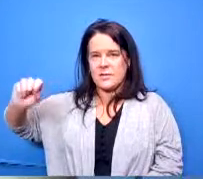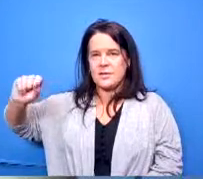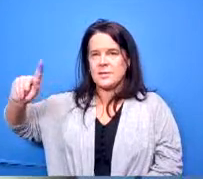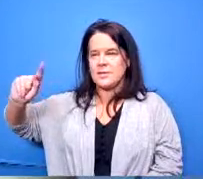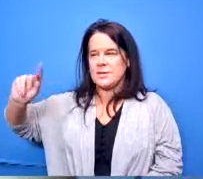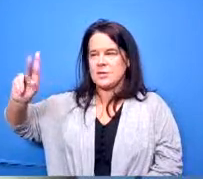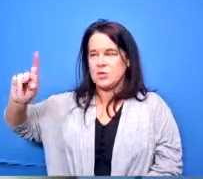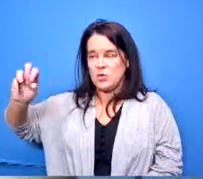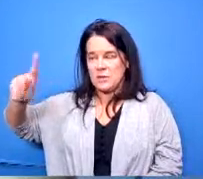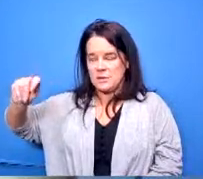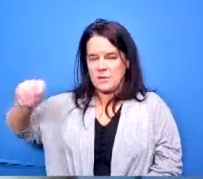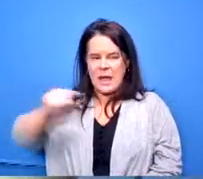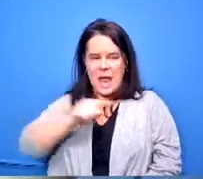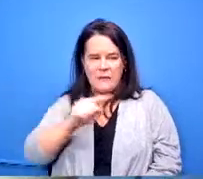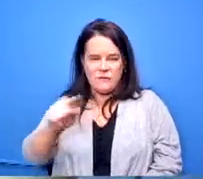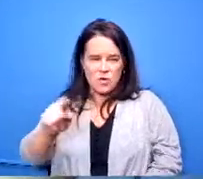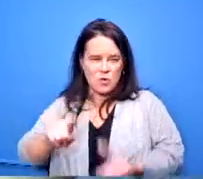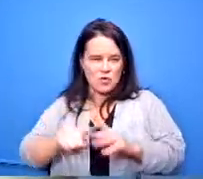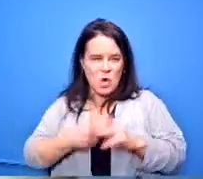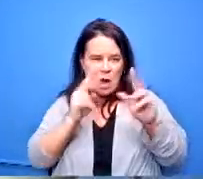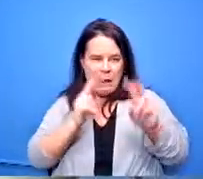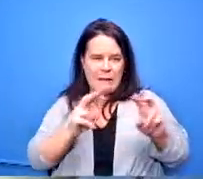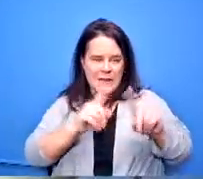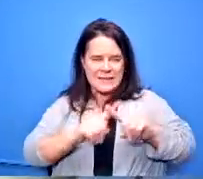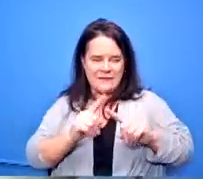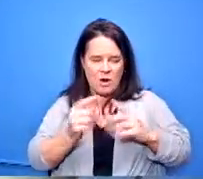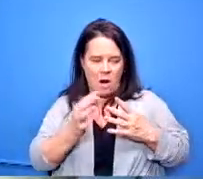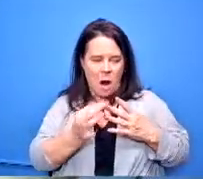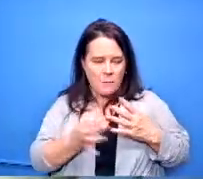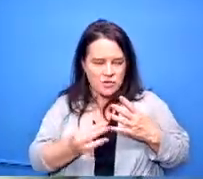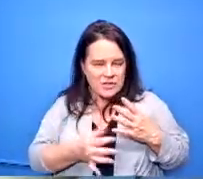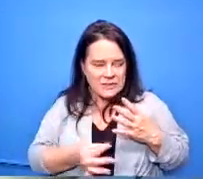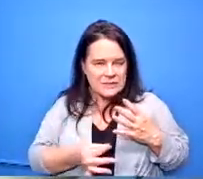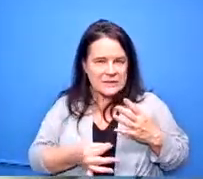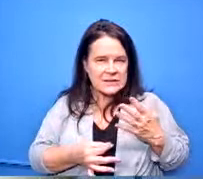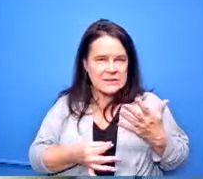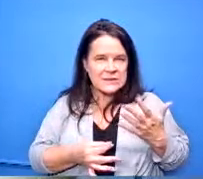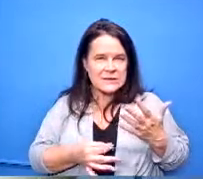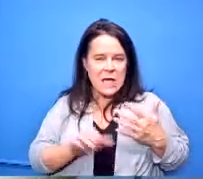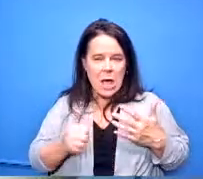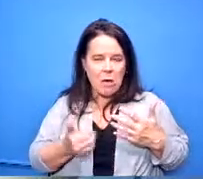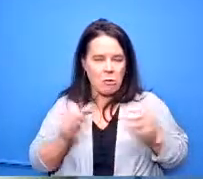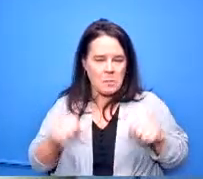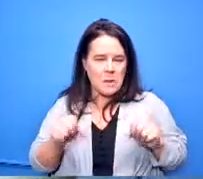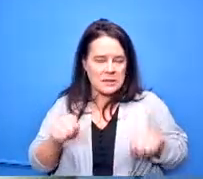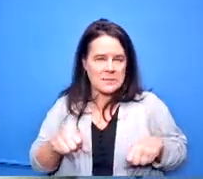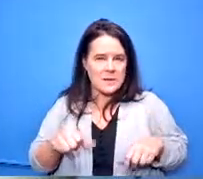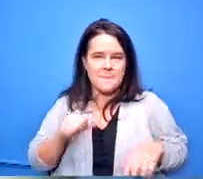buses as transferring students and like looking at not going with a singular company because